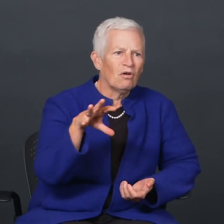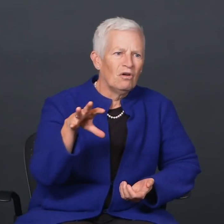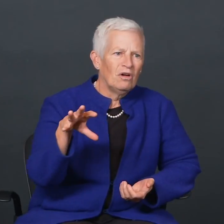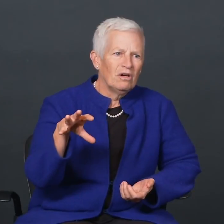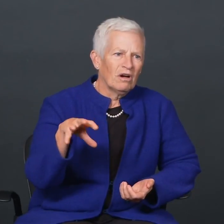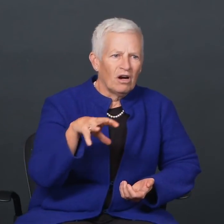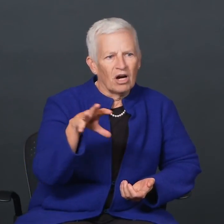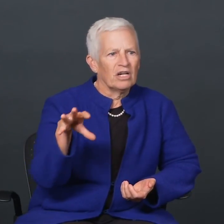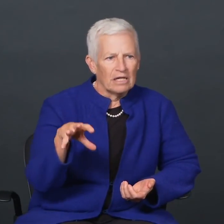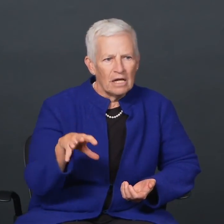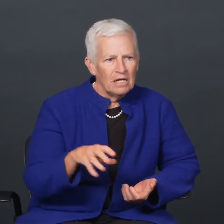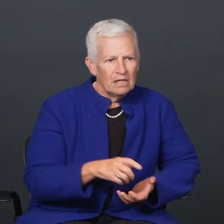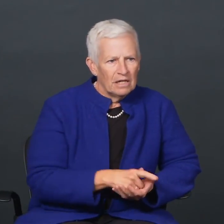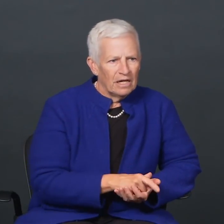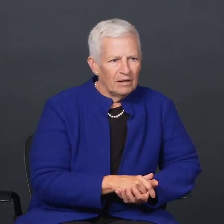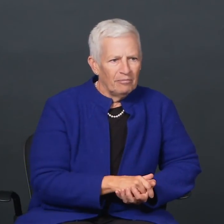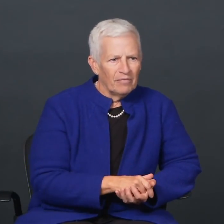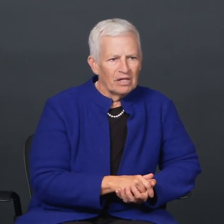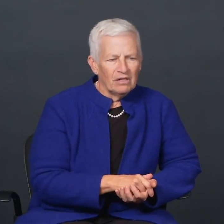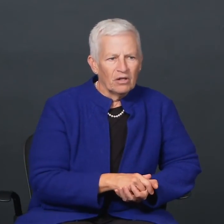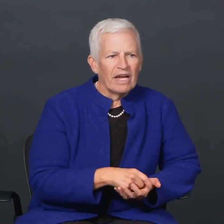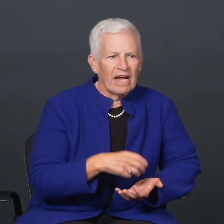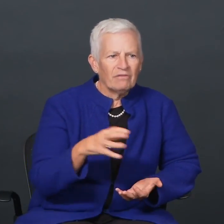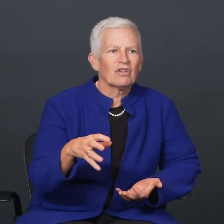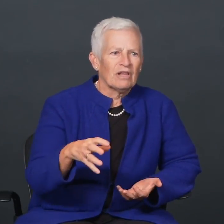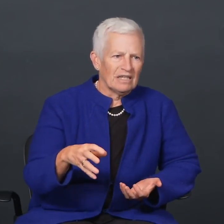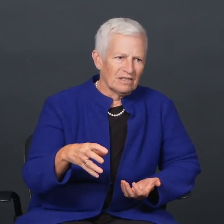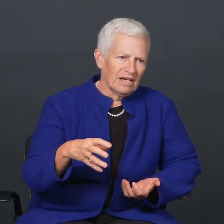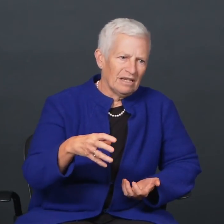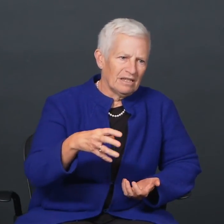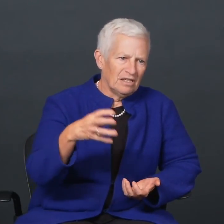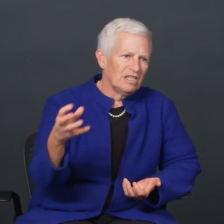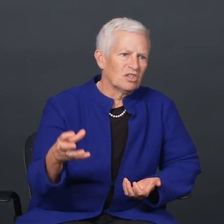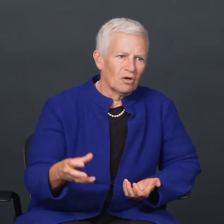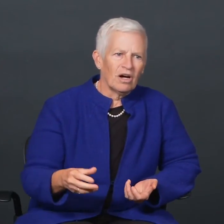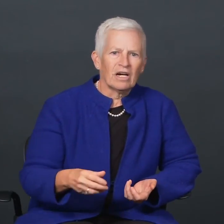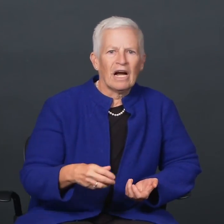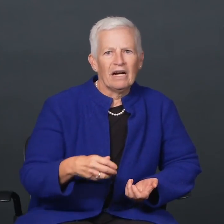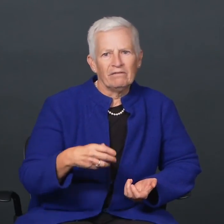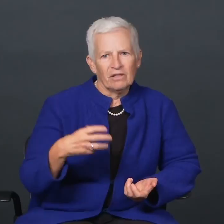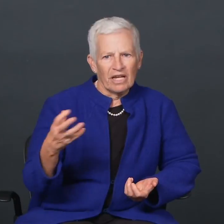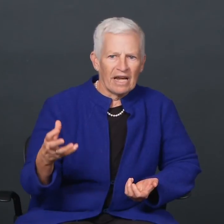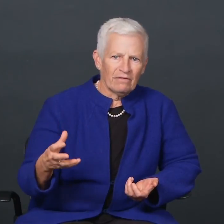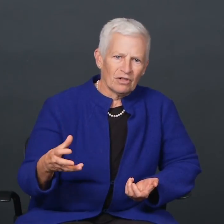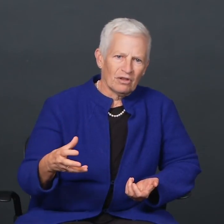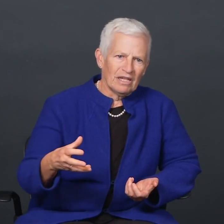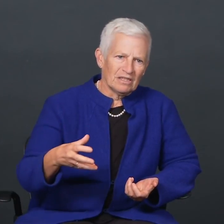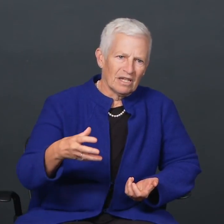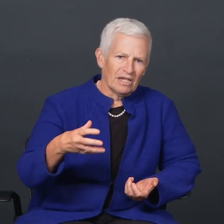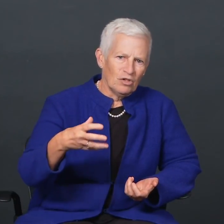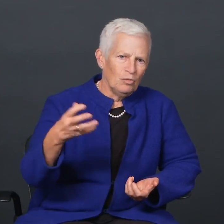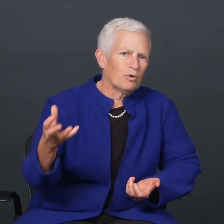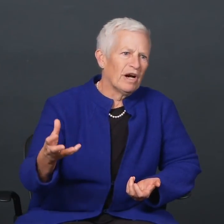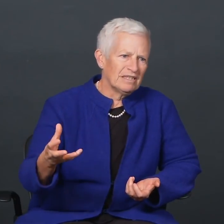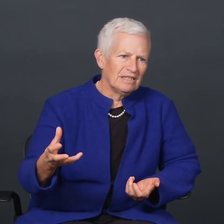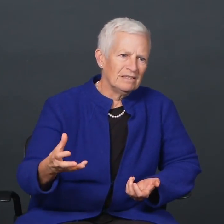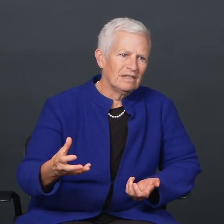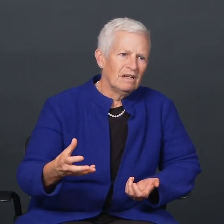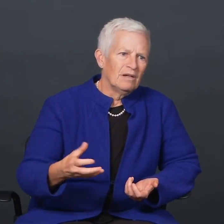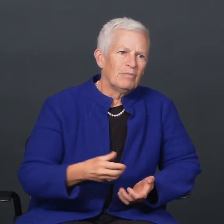garden, looking after things like the Digital Archive, looking after things like new presses,